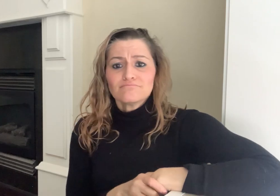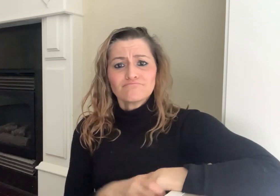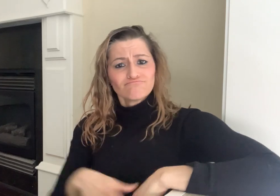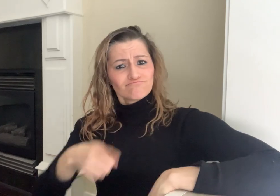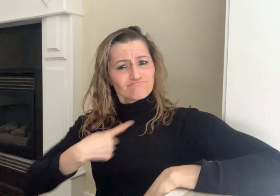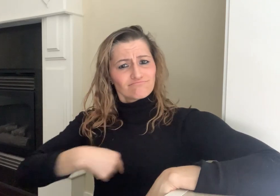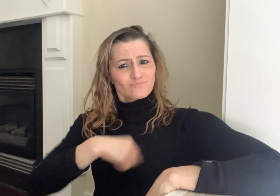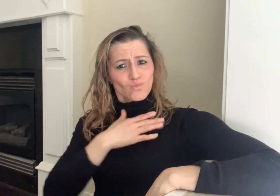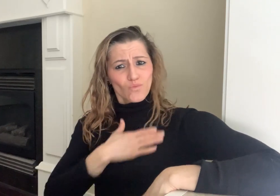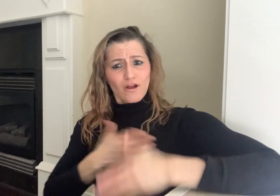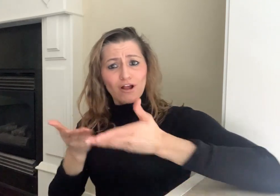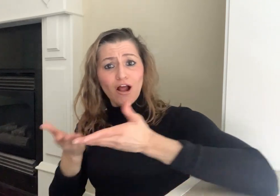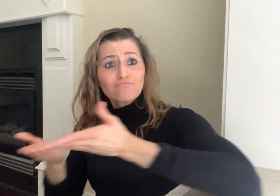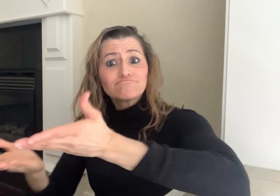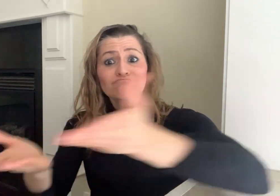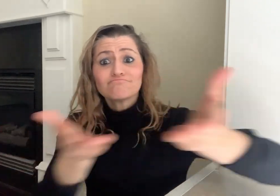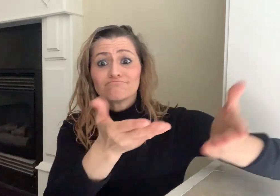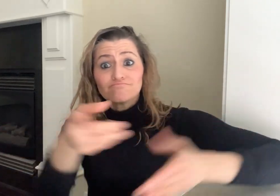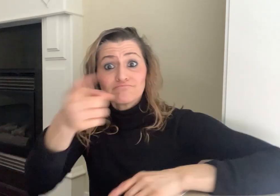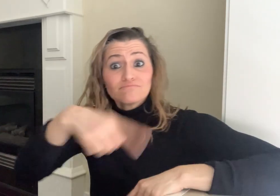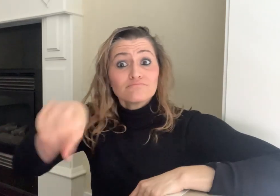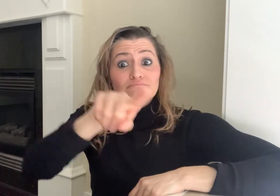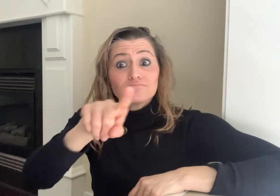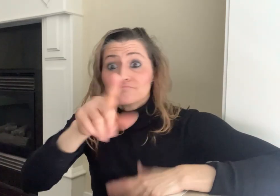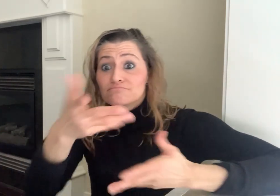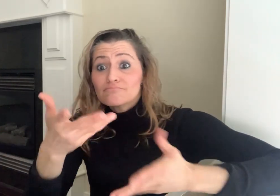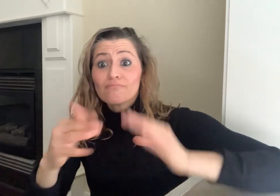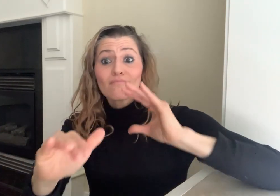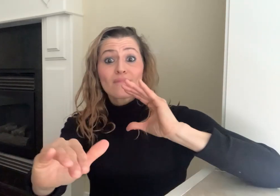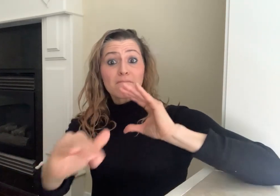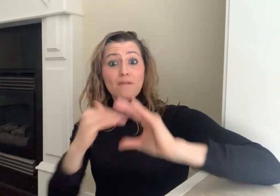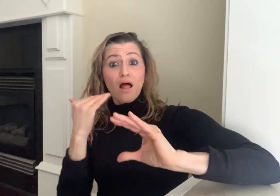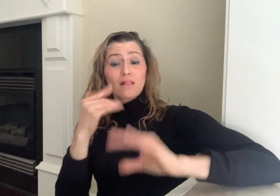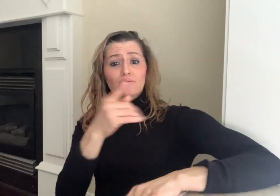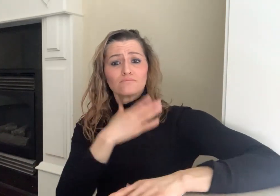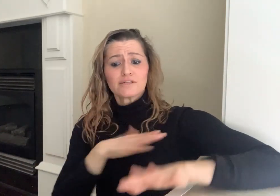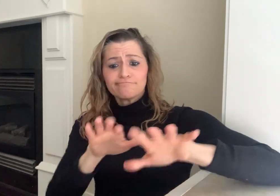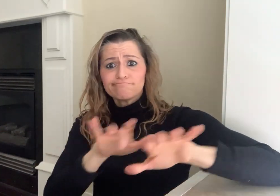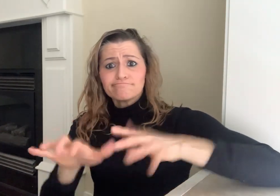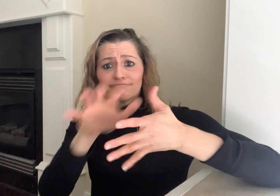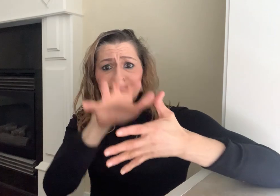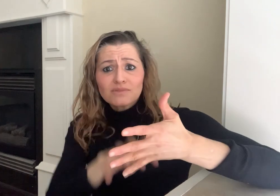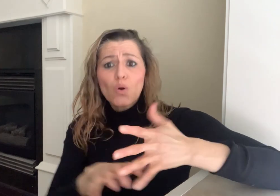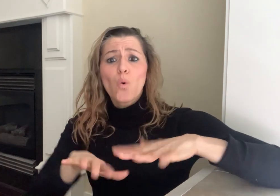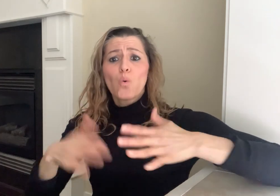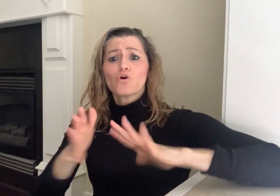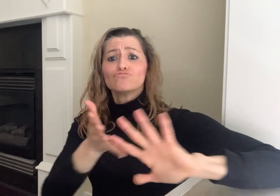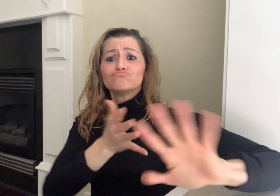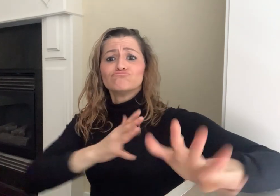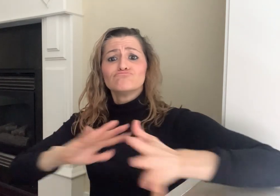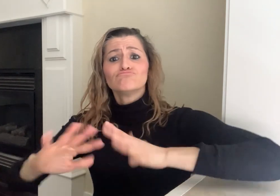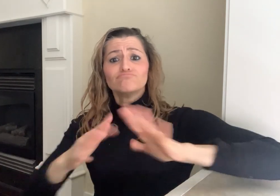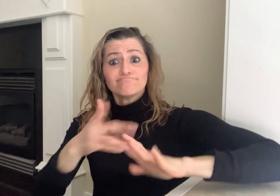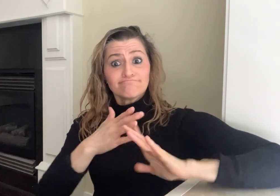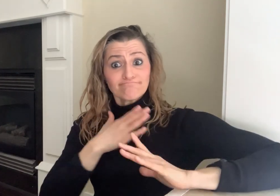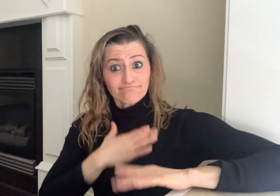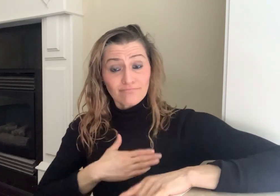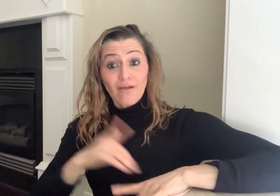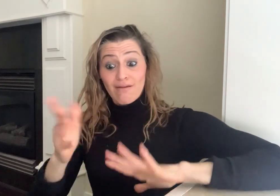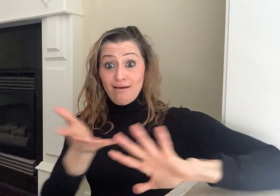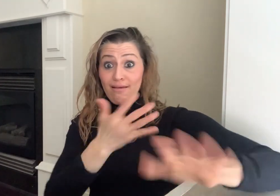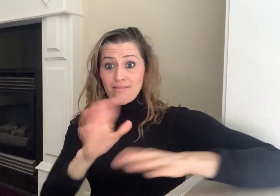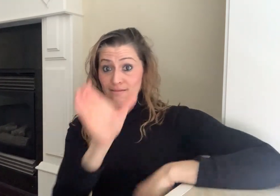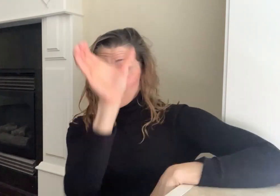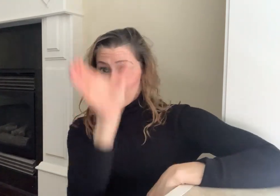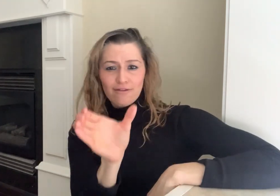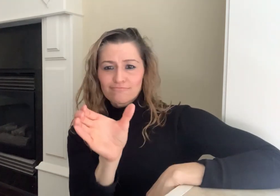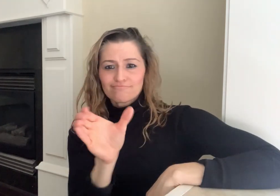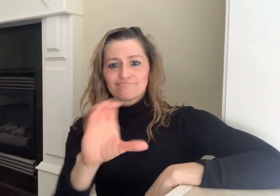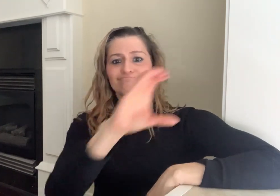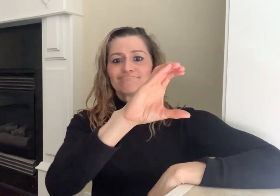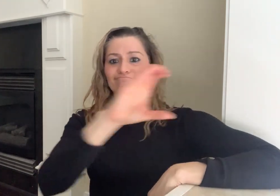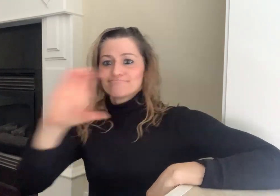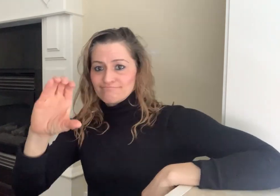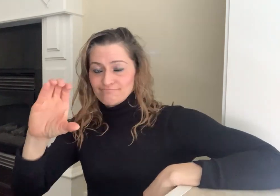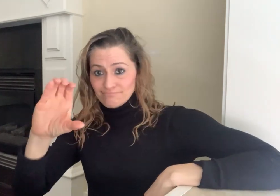We invite you to email your text or video comments